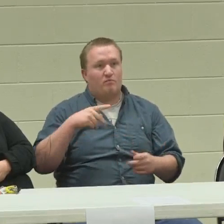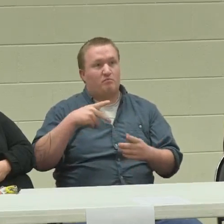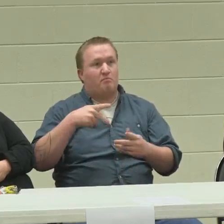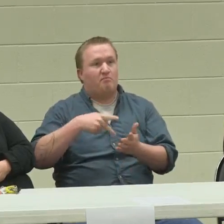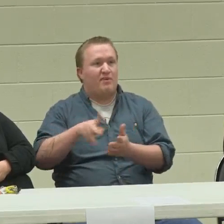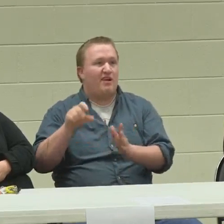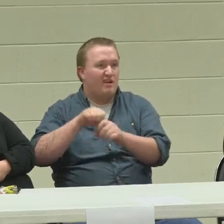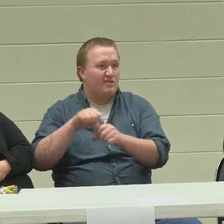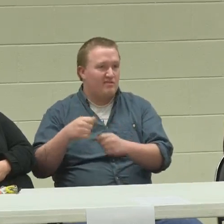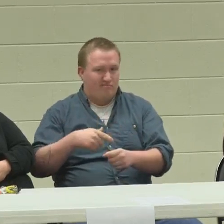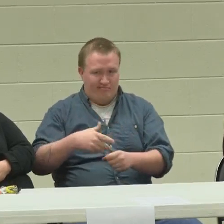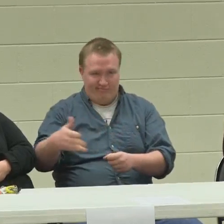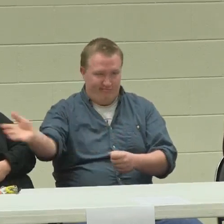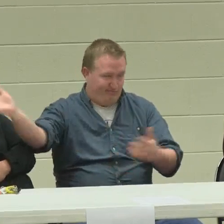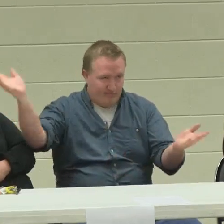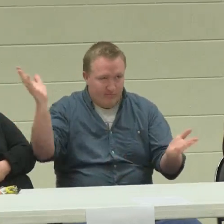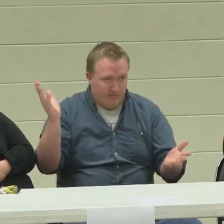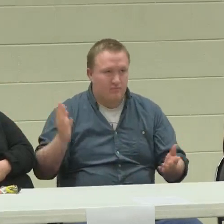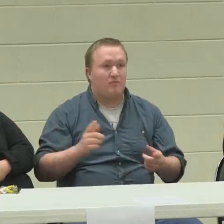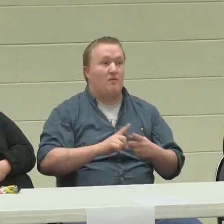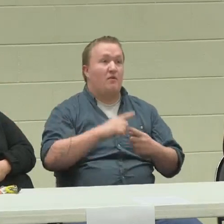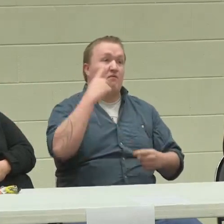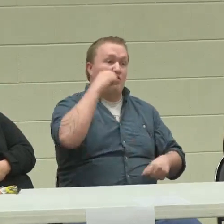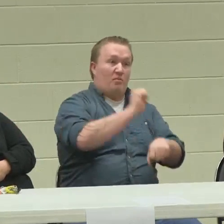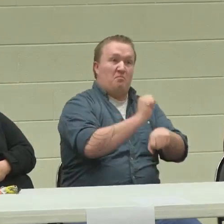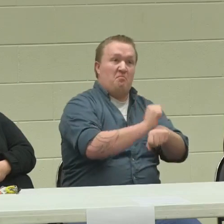I mean, that's what you use for gas and so on.